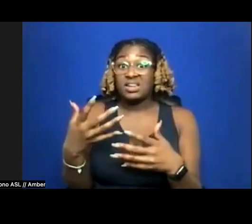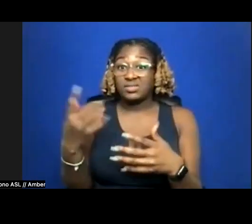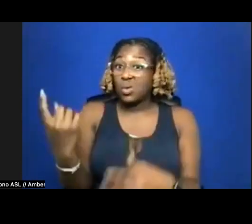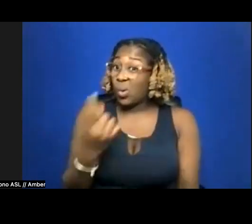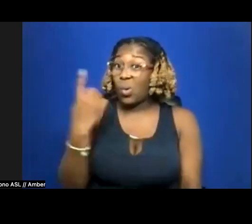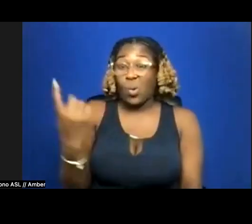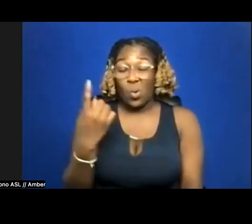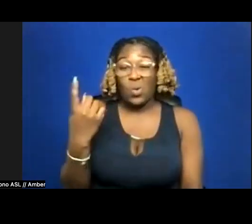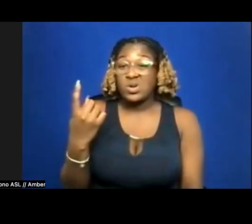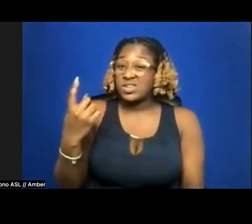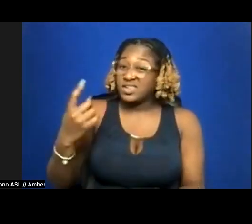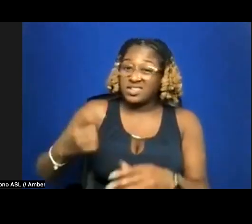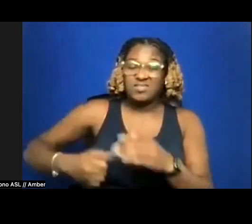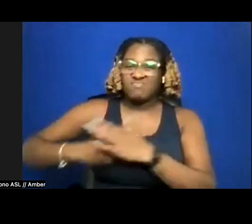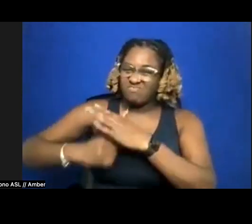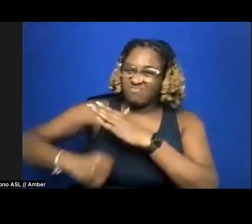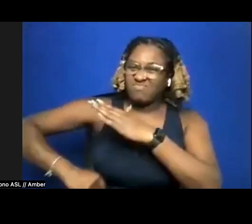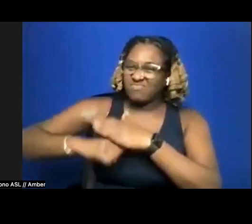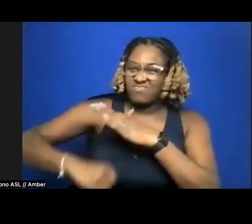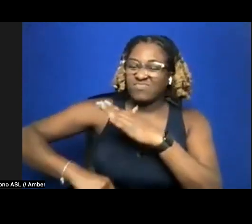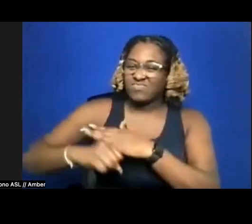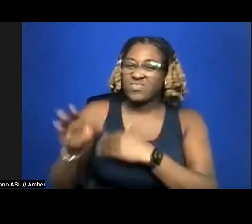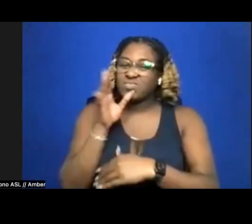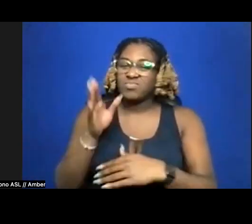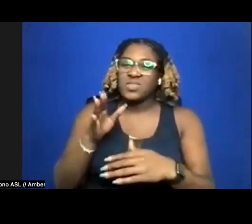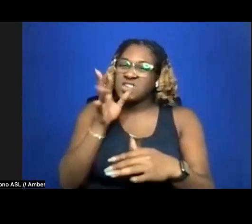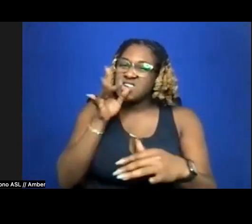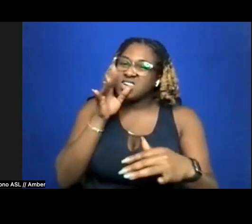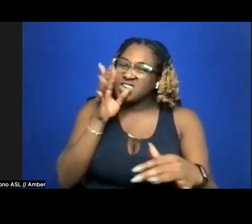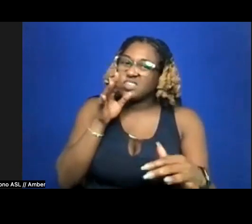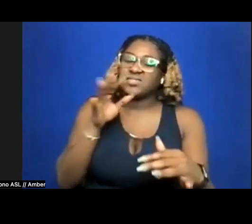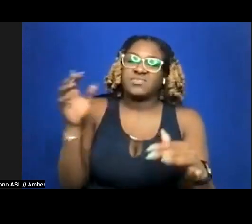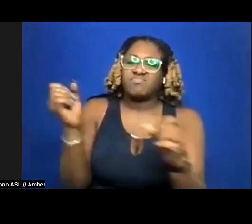against my unkempt tongue, tired, fought myself mostly